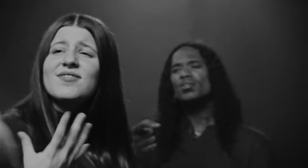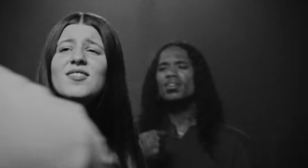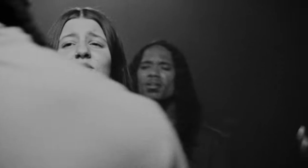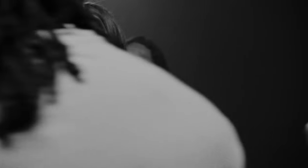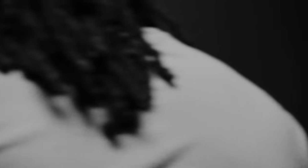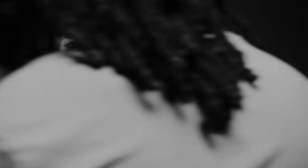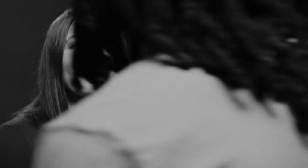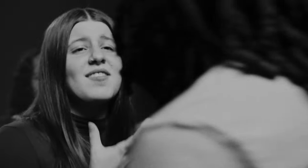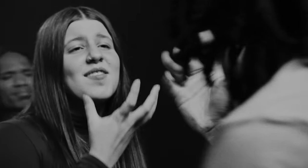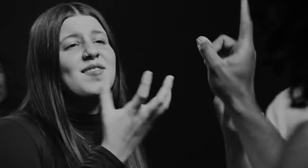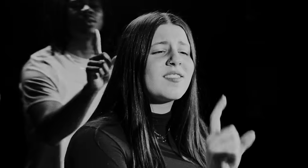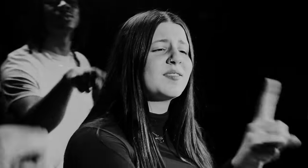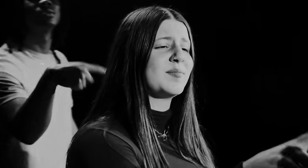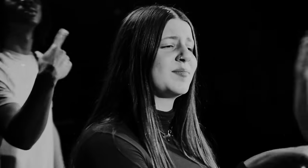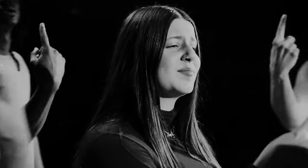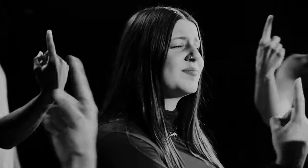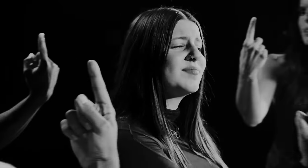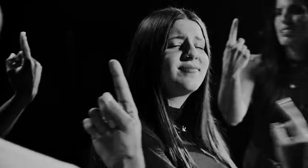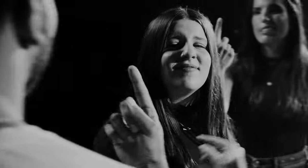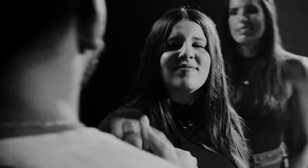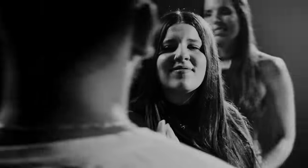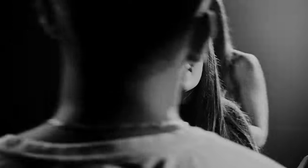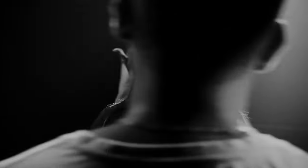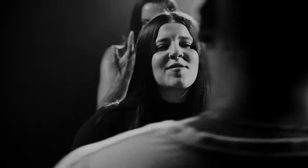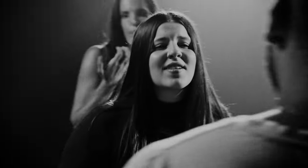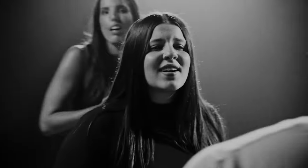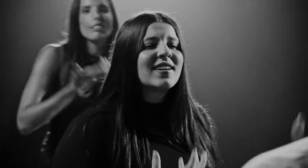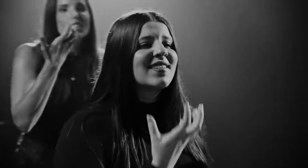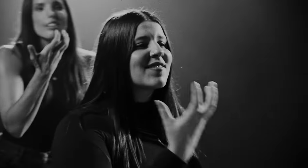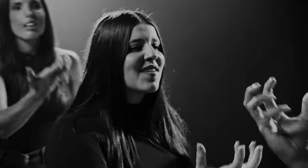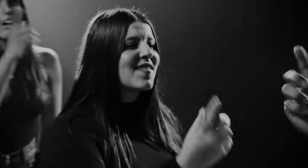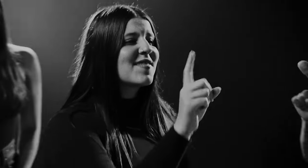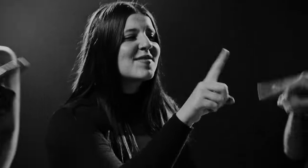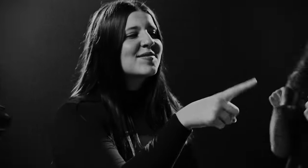I WANT TO HAVE IT ALL WITH YOU